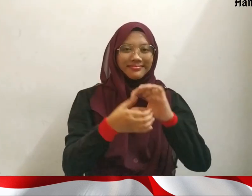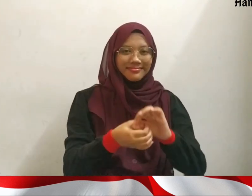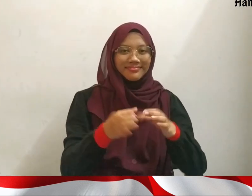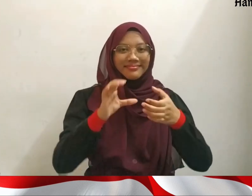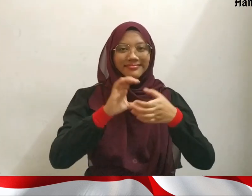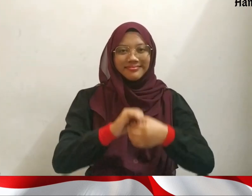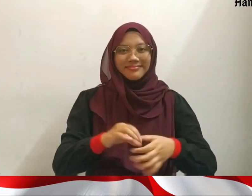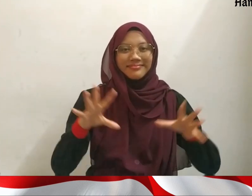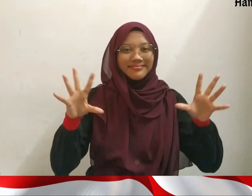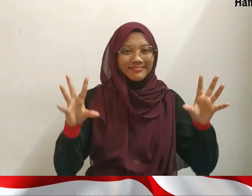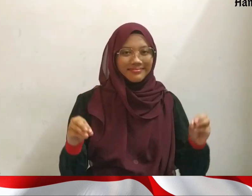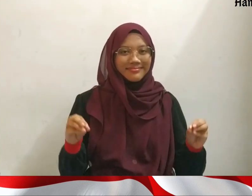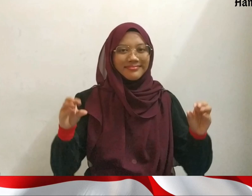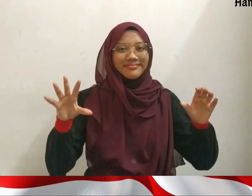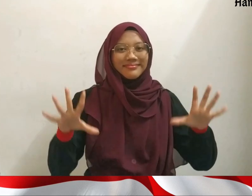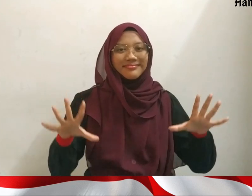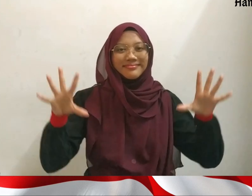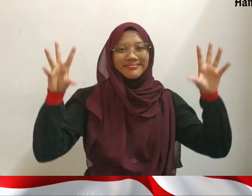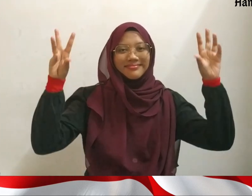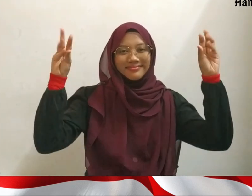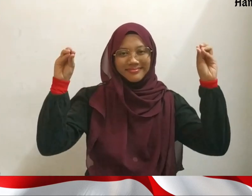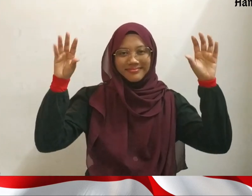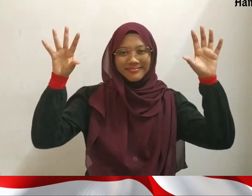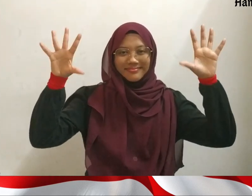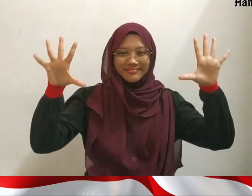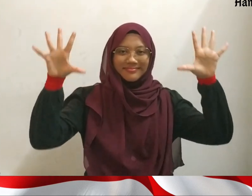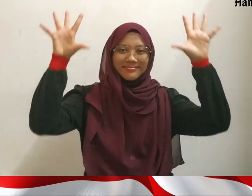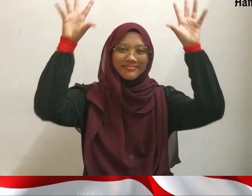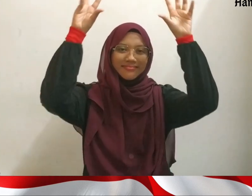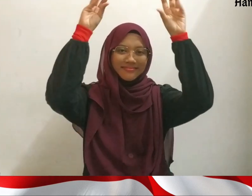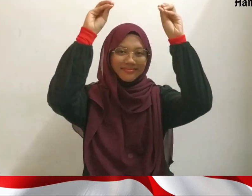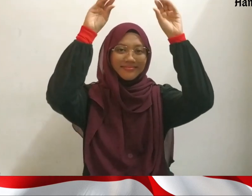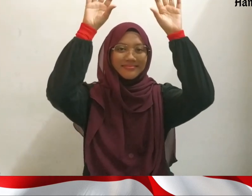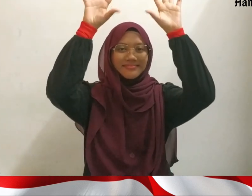Surrounded by infinite stars that twinkle